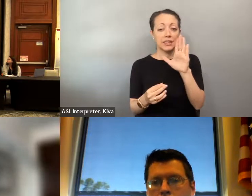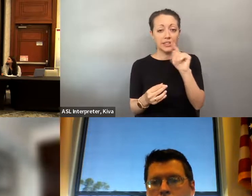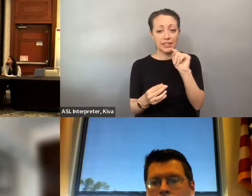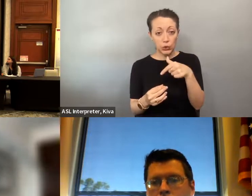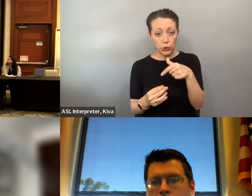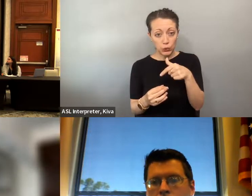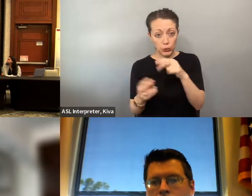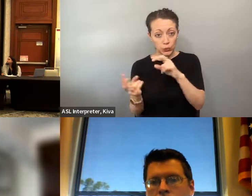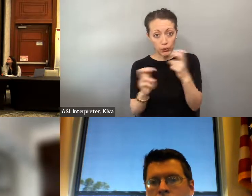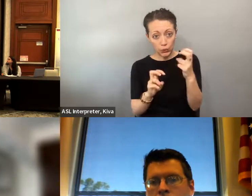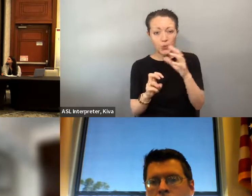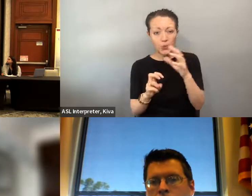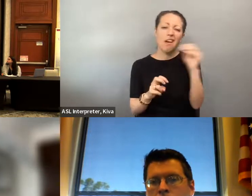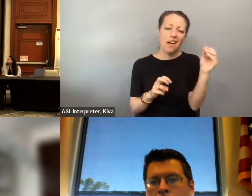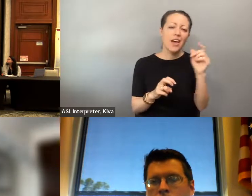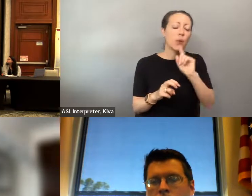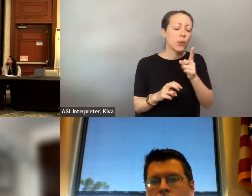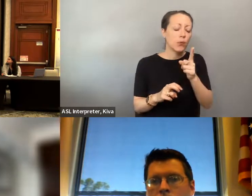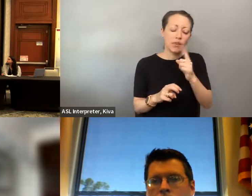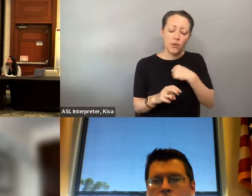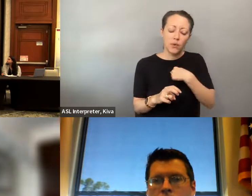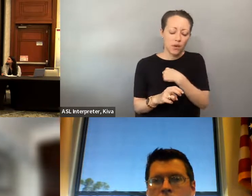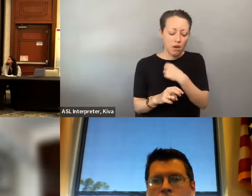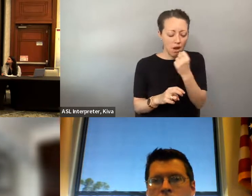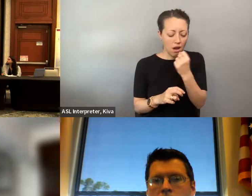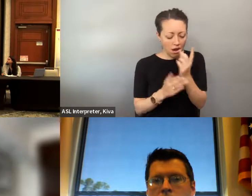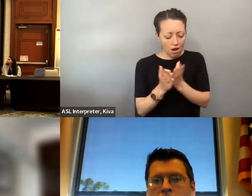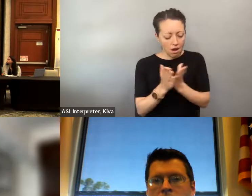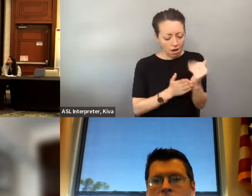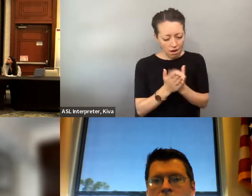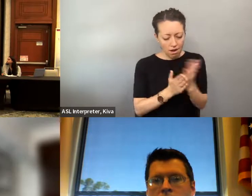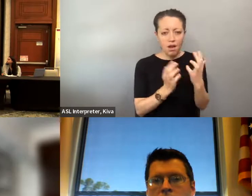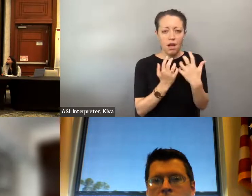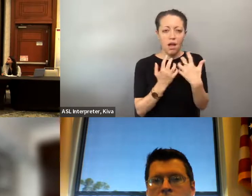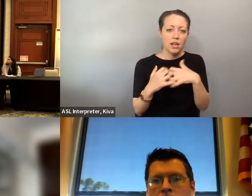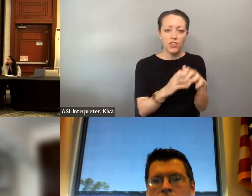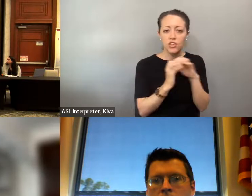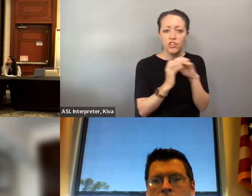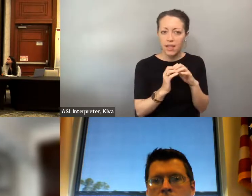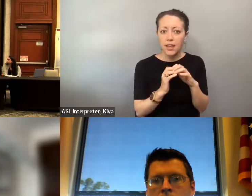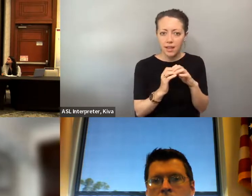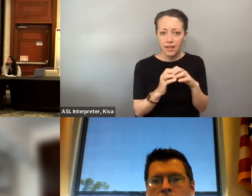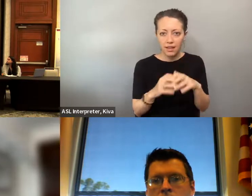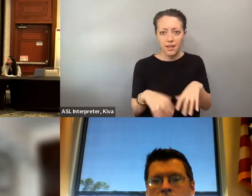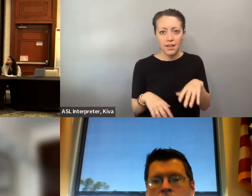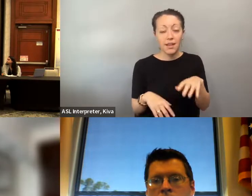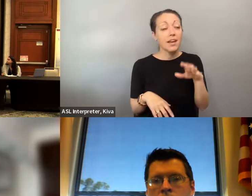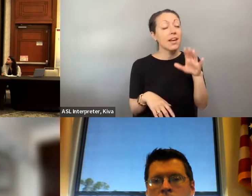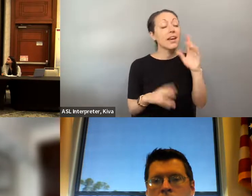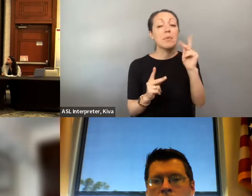And not only do we work specifically around LGBTQ2 We're one of the largest state we're based organizations doing that work in the country, and not only do we work specifically around Lgbtq issues. issues, intersectionality is core to our mission. We